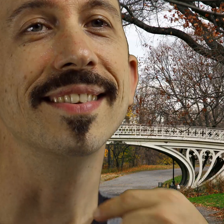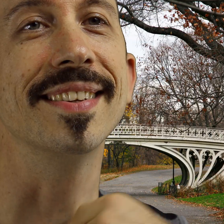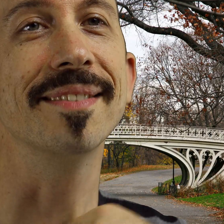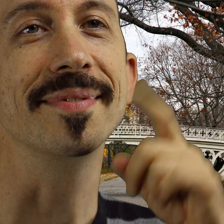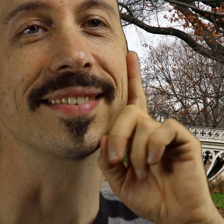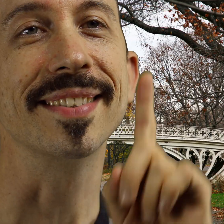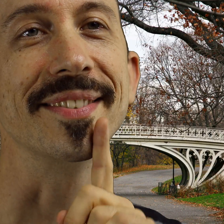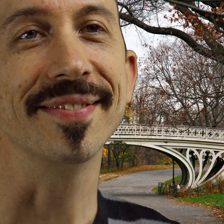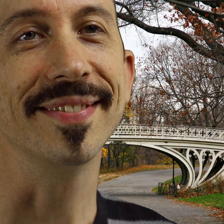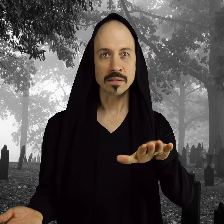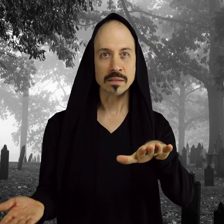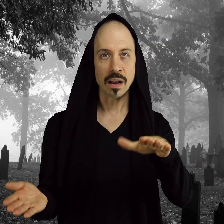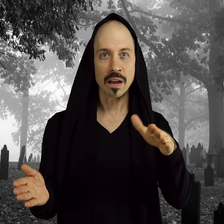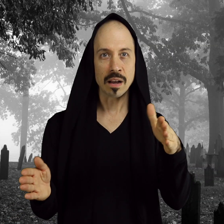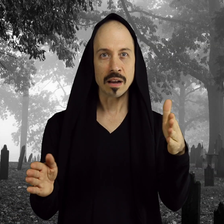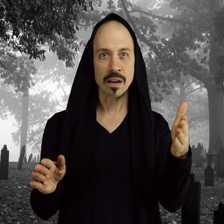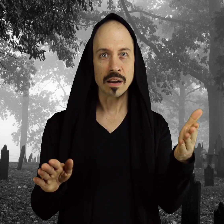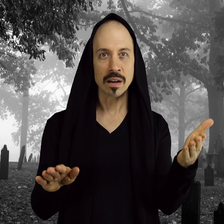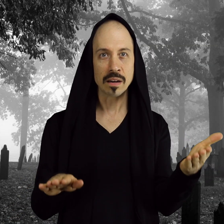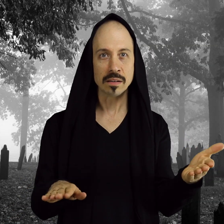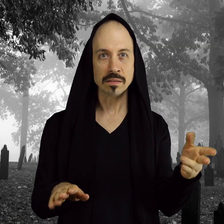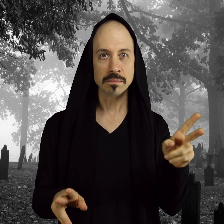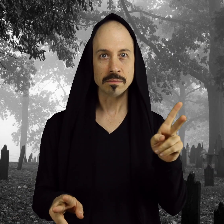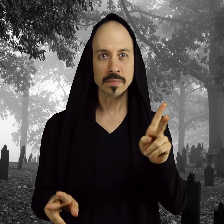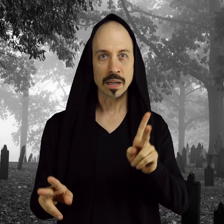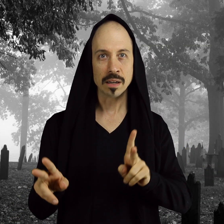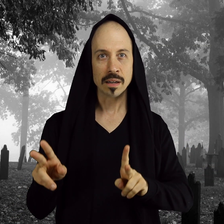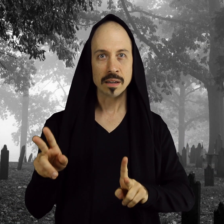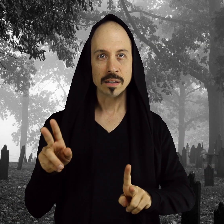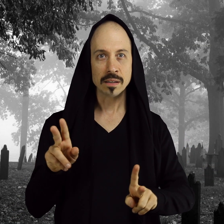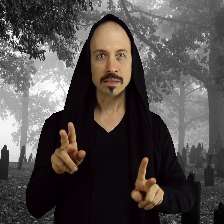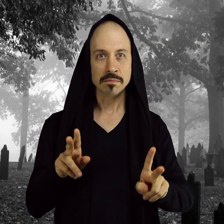I'm Deaf... Dead people...